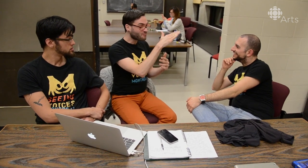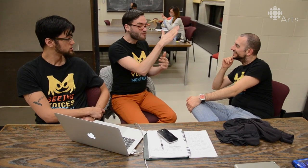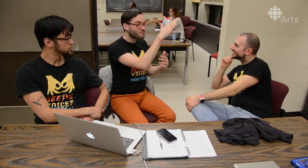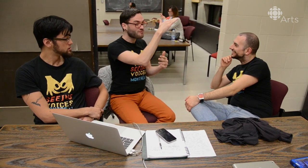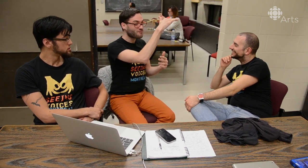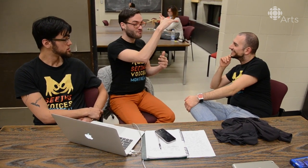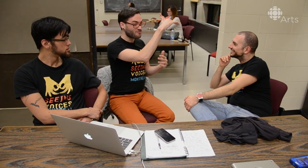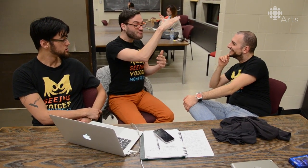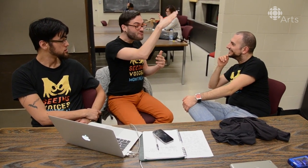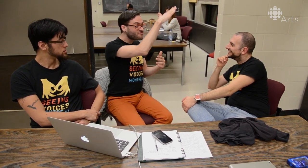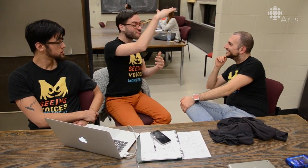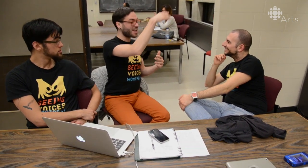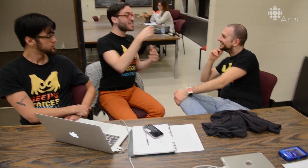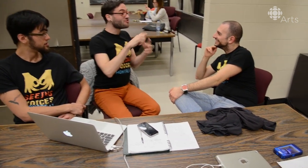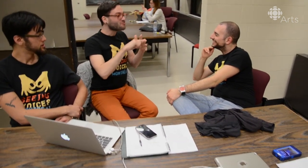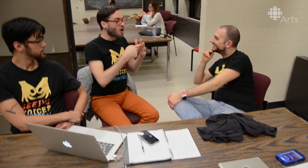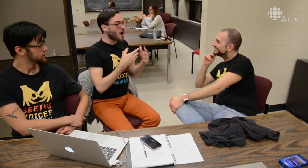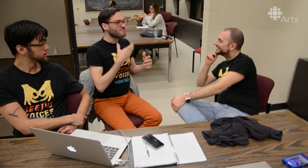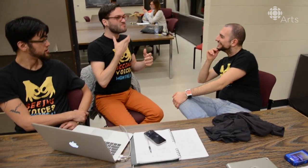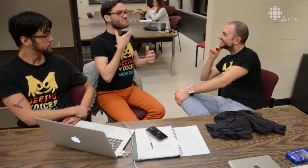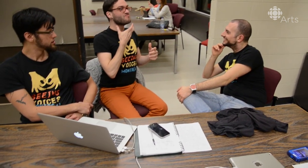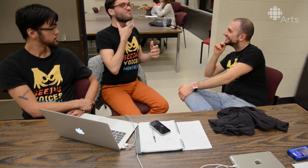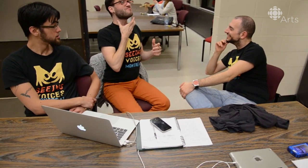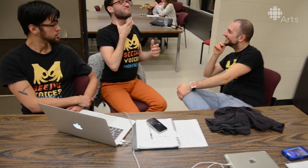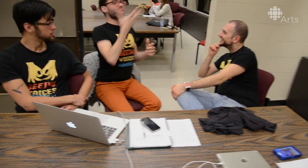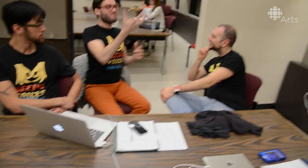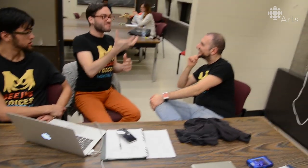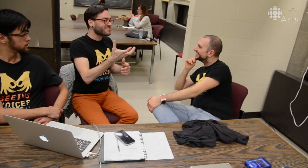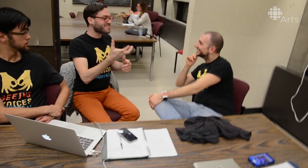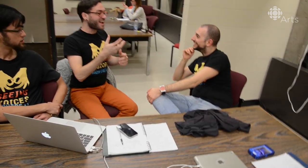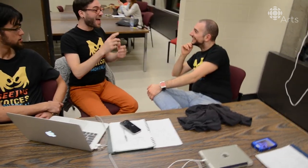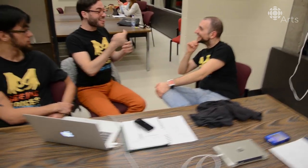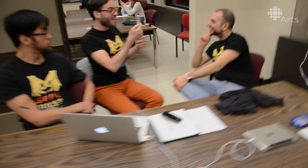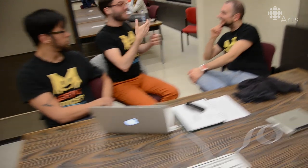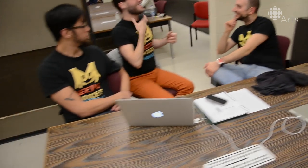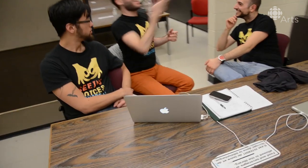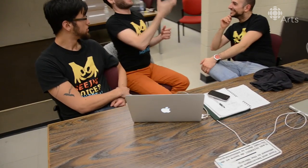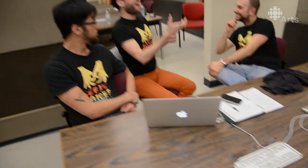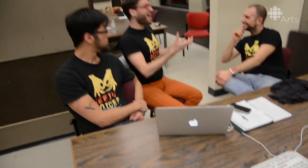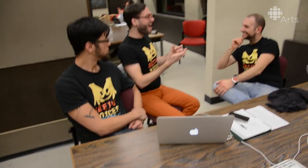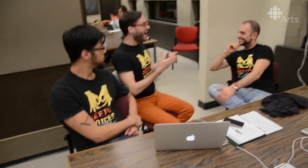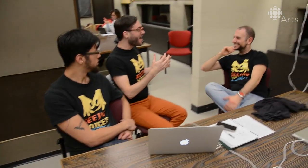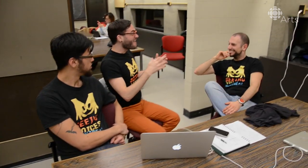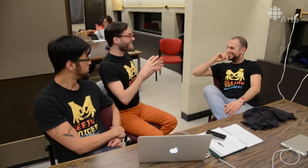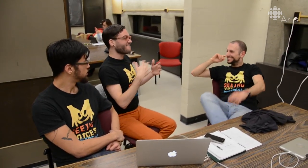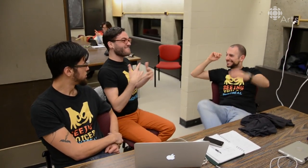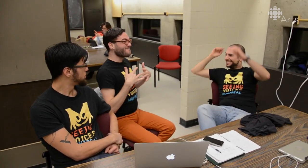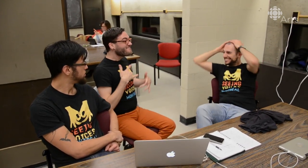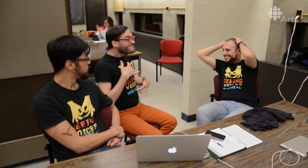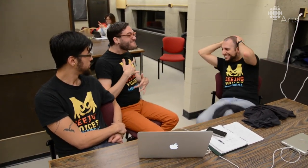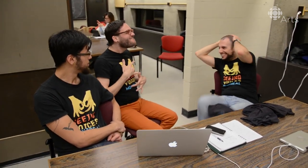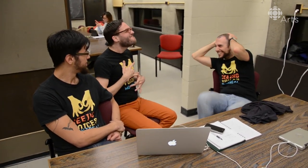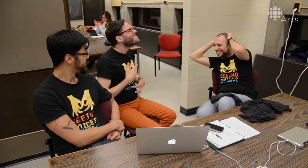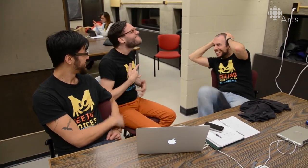and it got louder and she started to shout, And she started to shout, and you could feel it! [Riki] Yes!